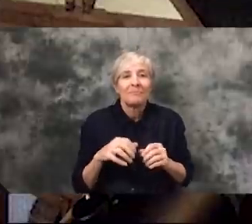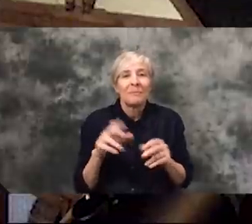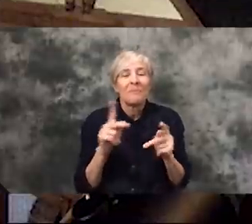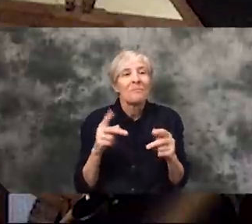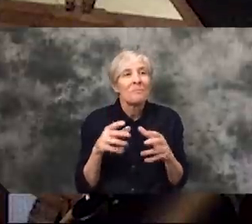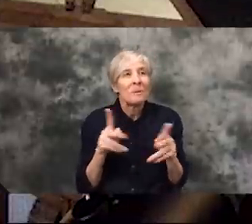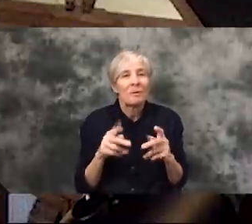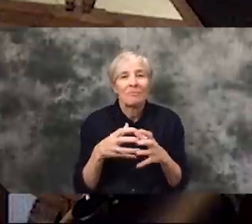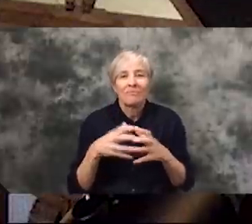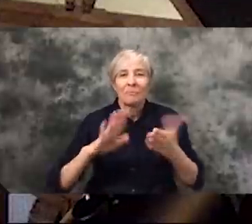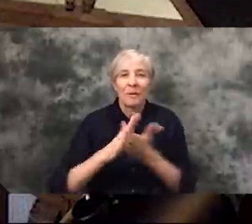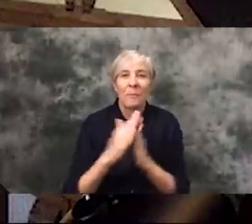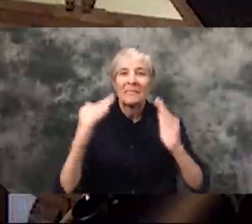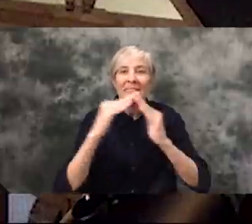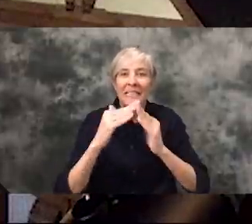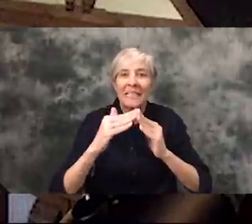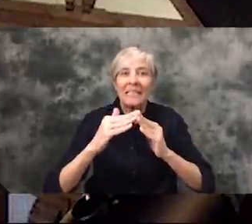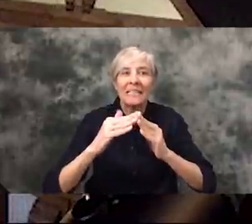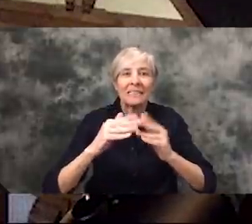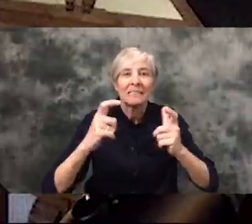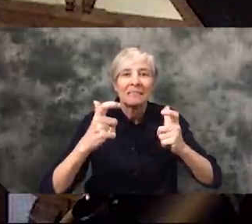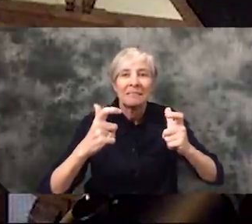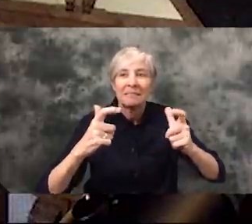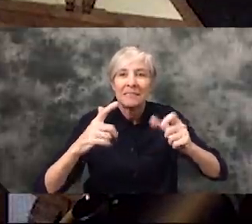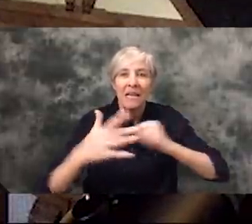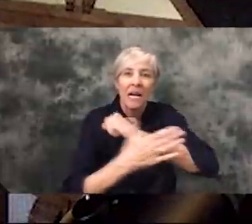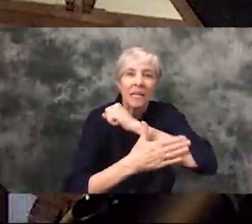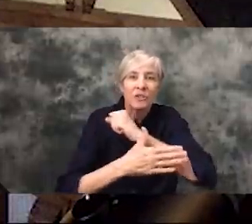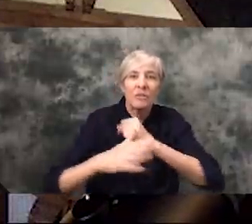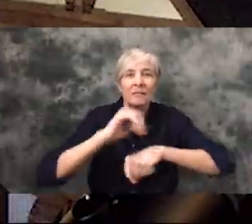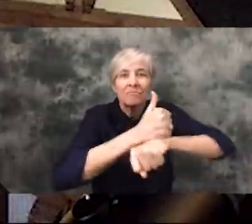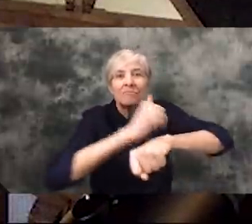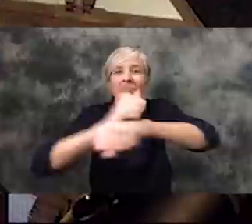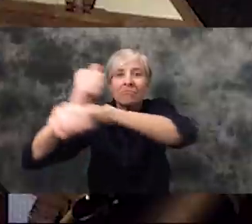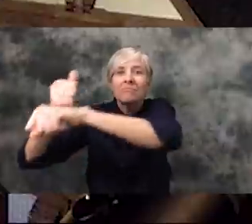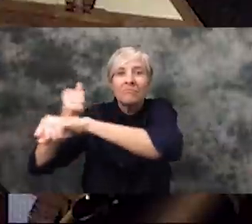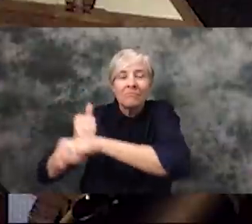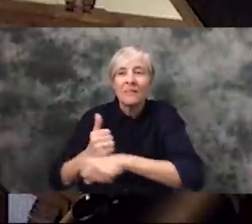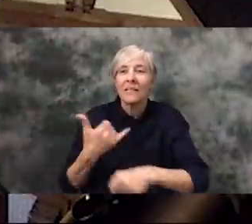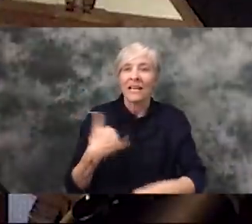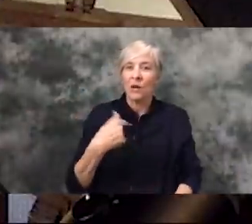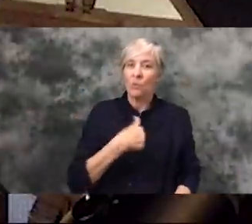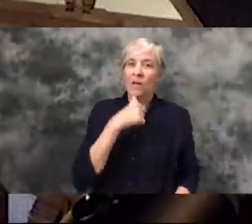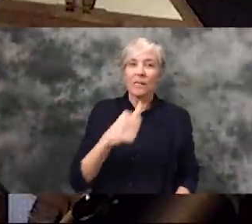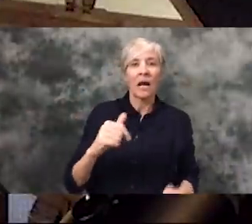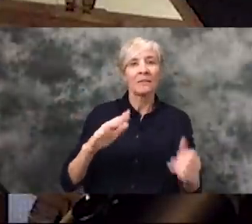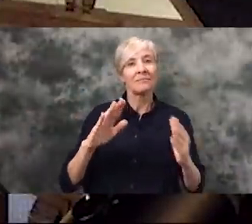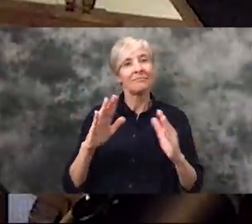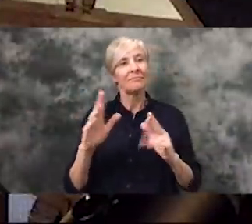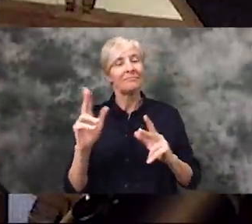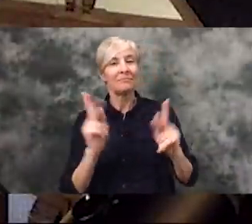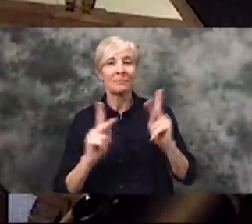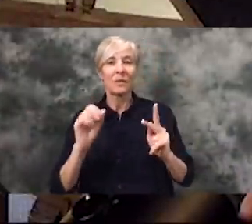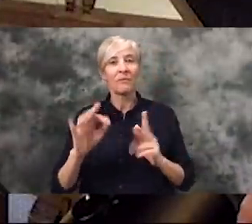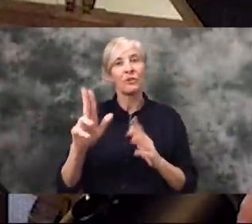like now we have to as a people realize that we are not just citizens of the United States, we are also CITIZENS OF THE WORLD.